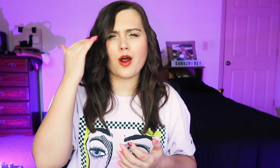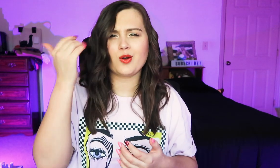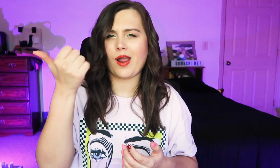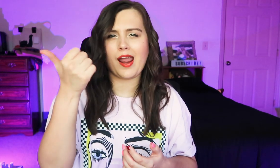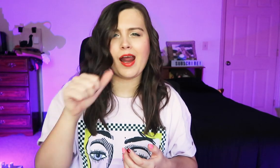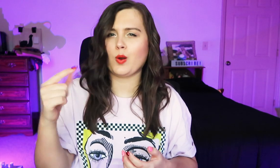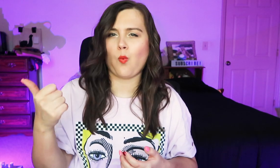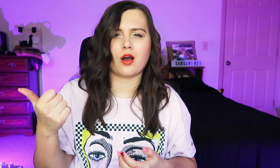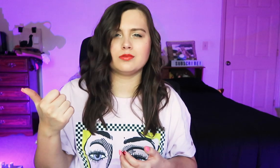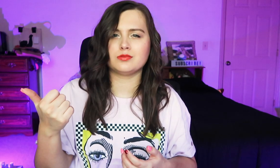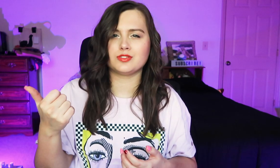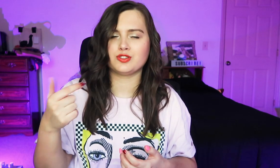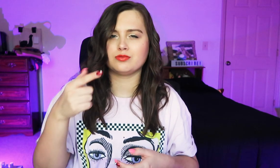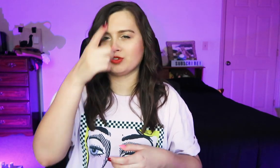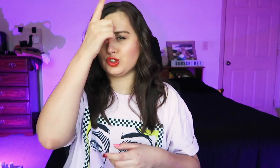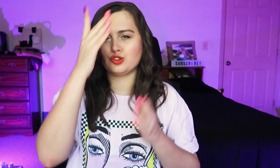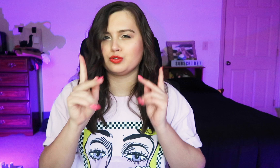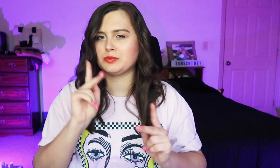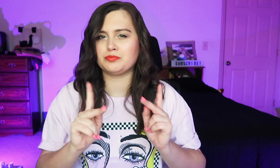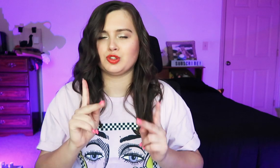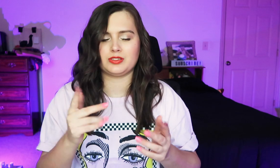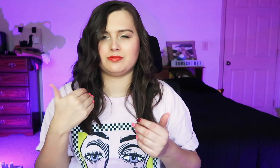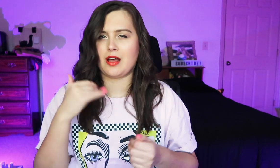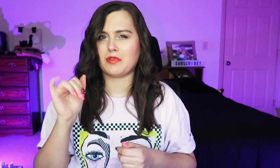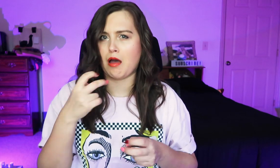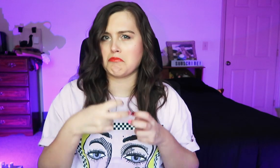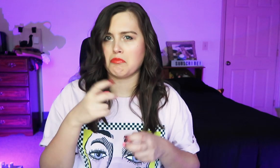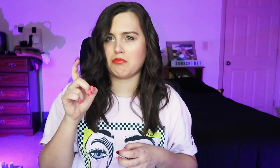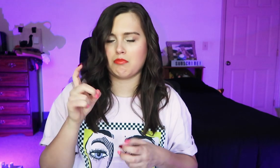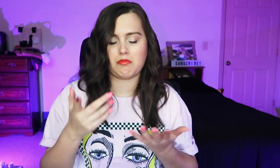I wonder if any German signers have that problem too.